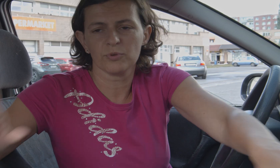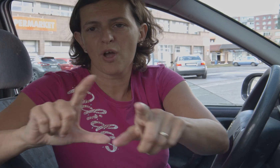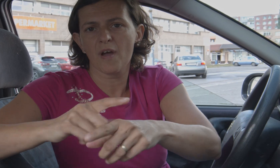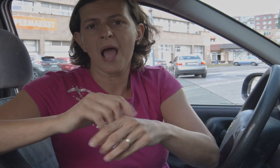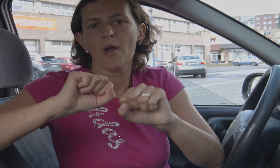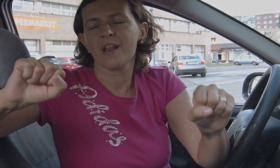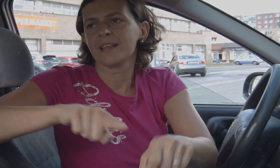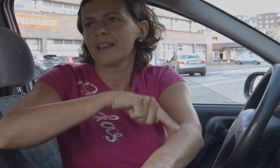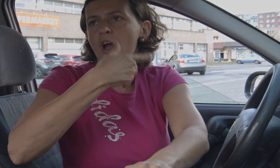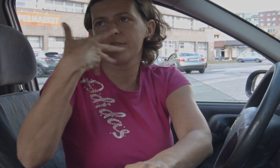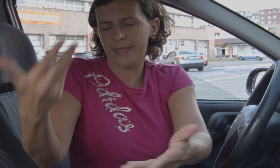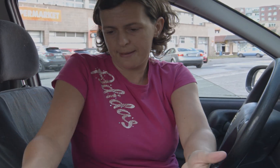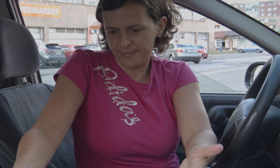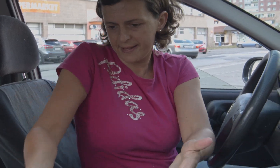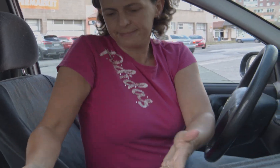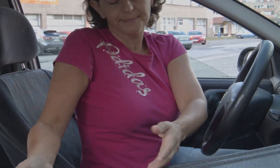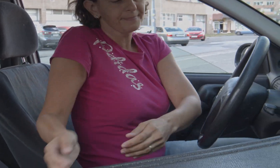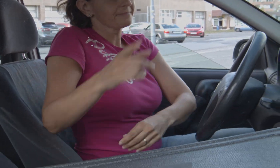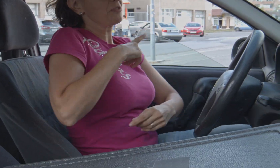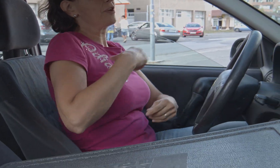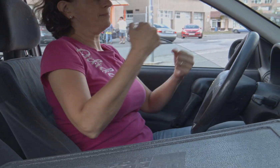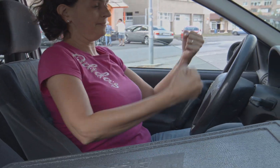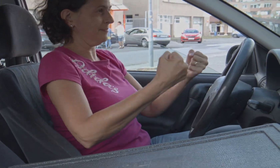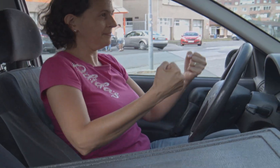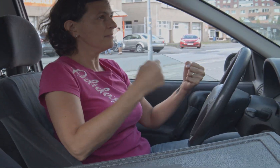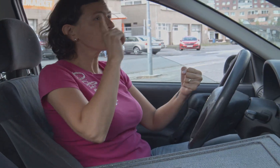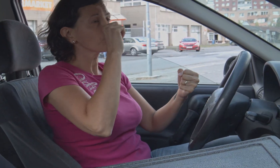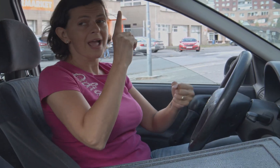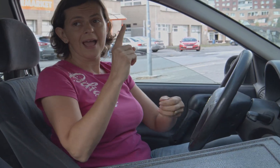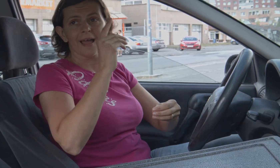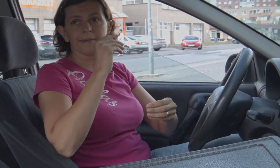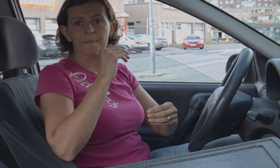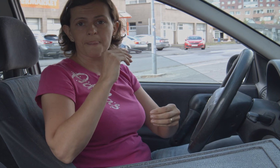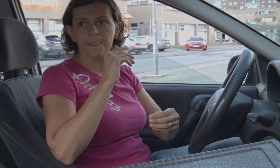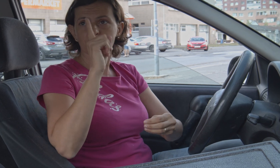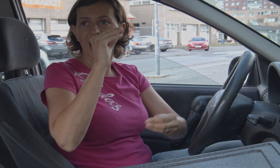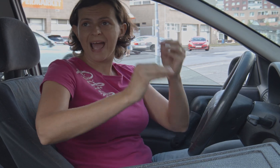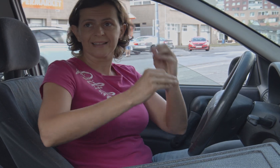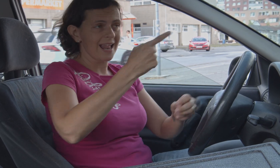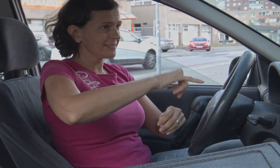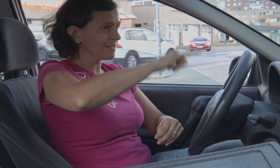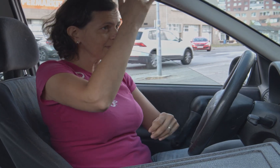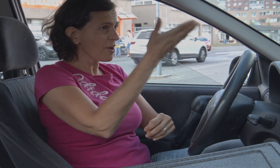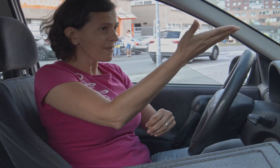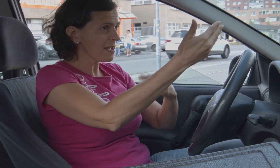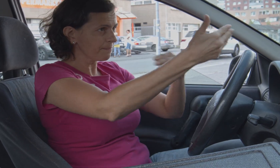Here a box is needed to maintain the temperature. I start to deliver and when I am close to the address